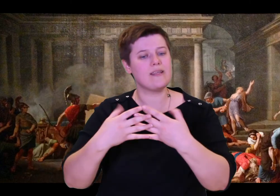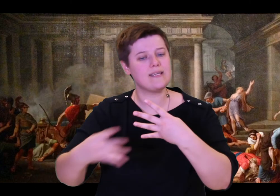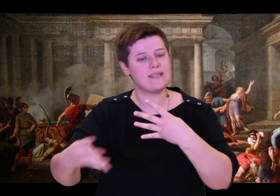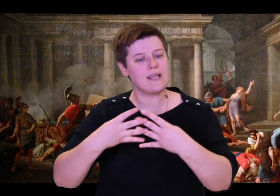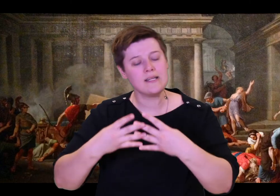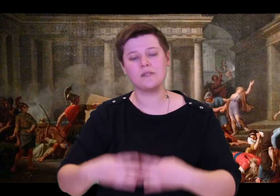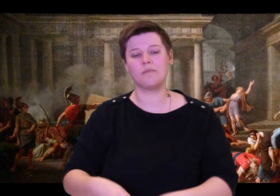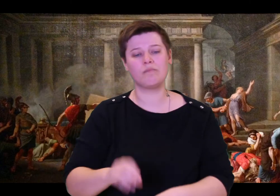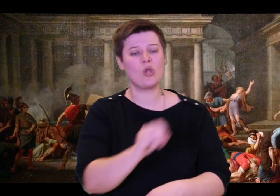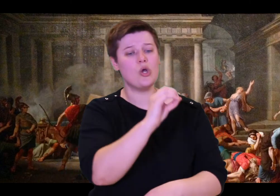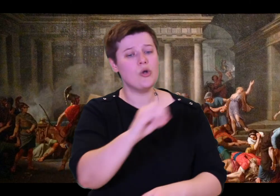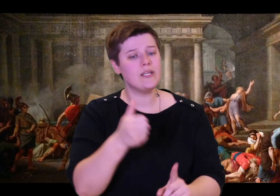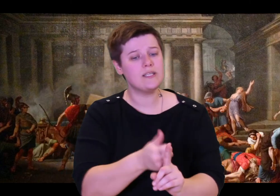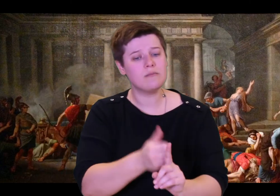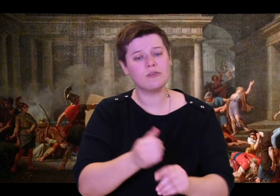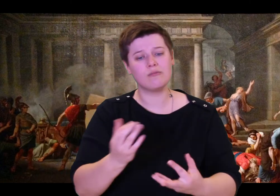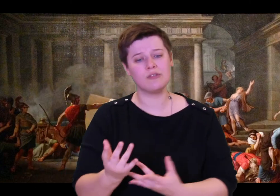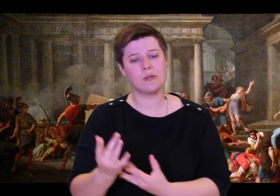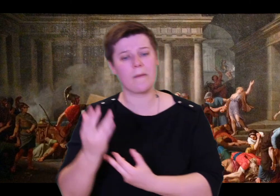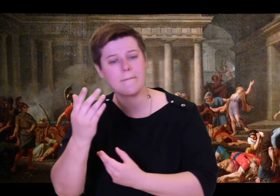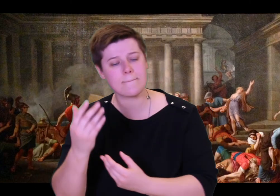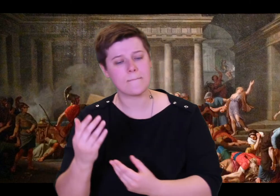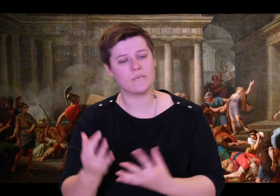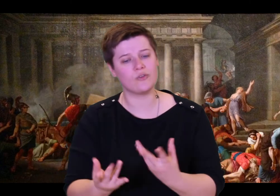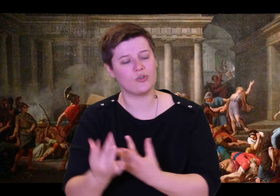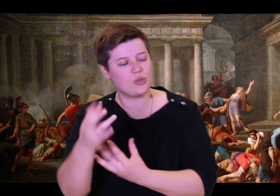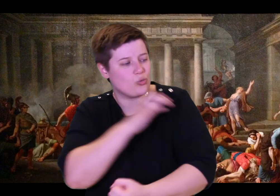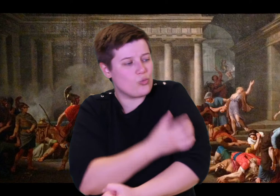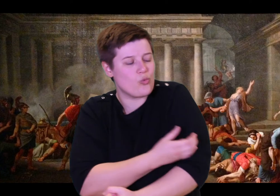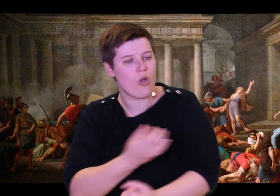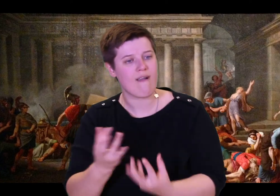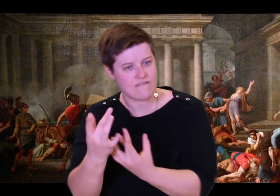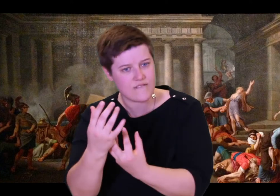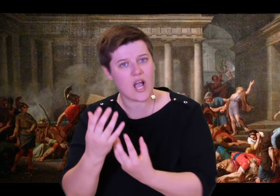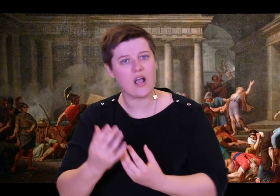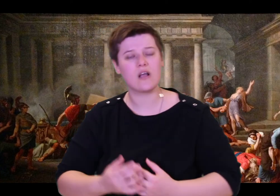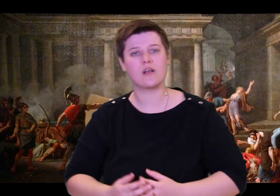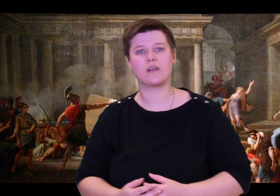Odysseus, surrounded by dead bodies. They lay on top of one another, sprawled across